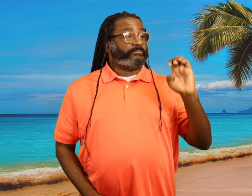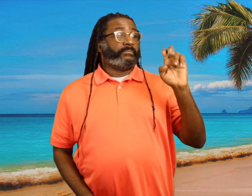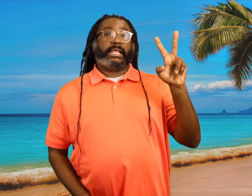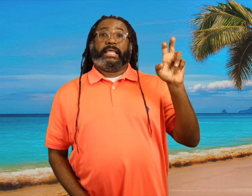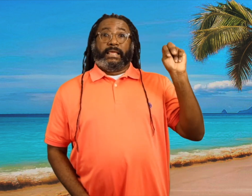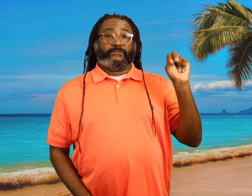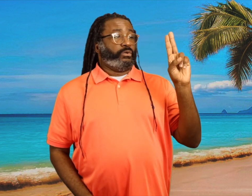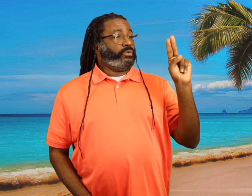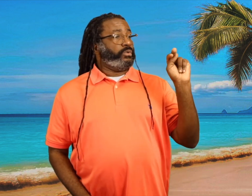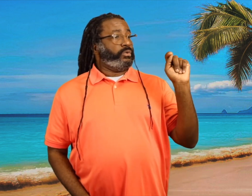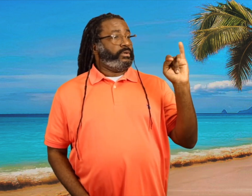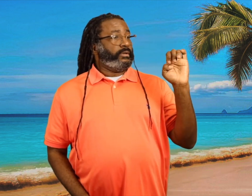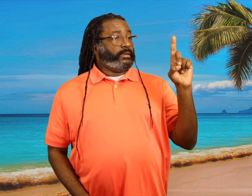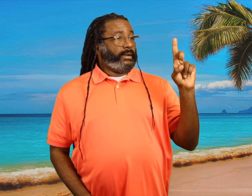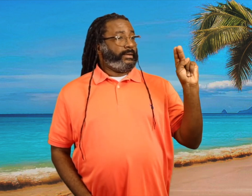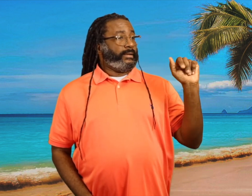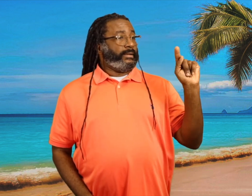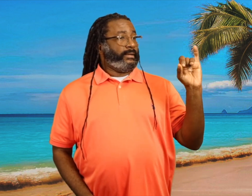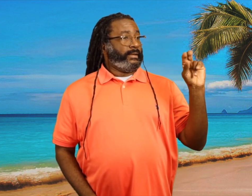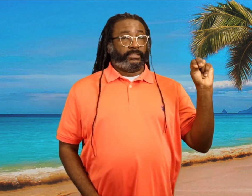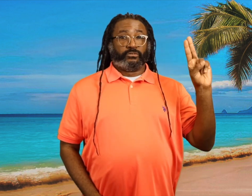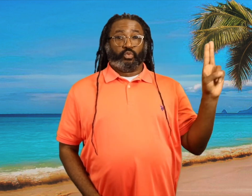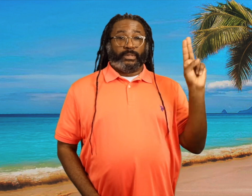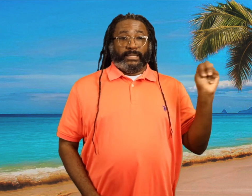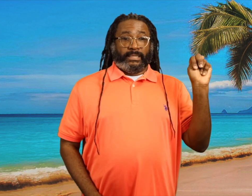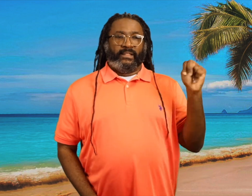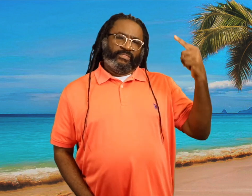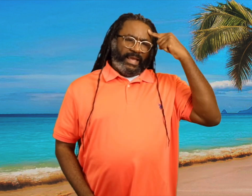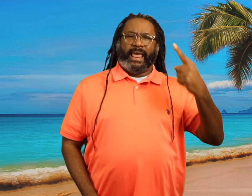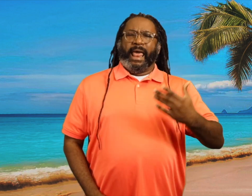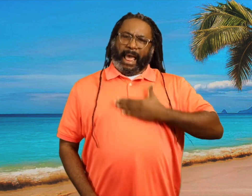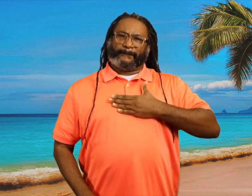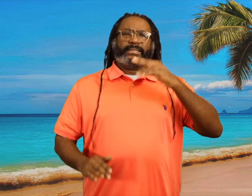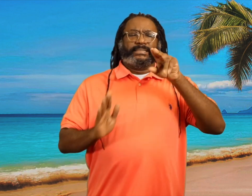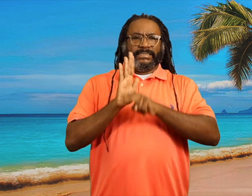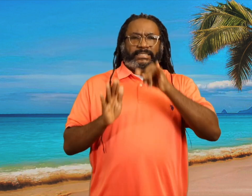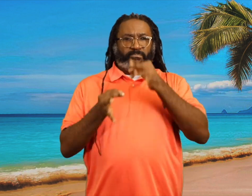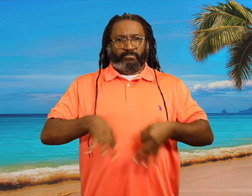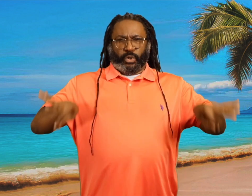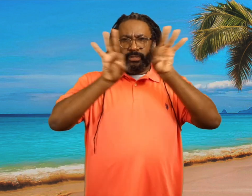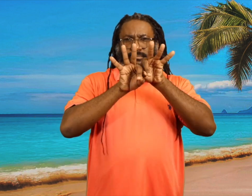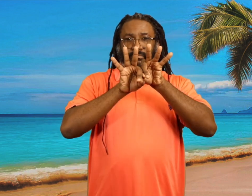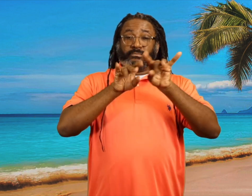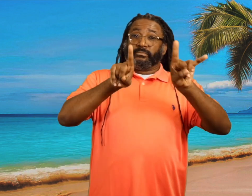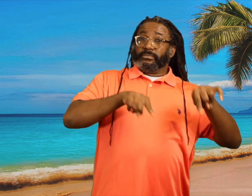Even the United Nations thinks that happiness is important.